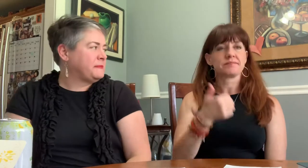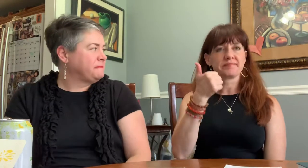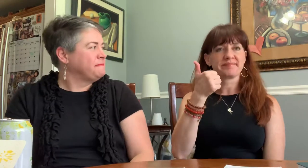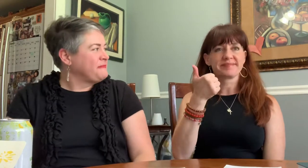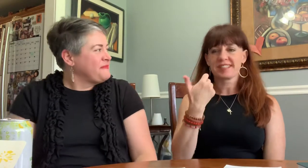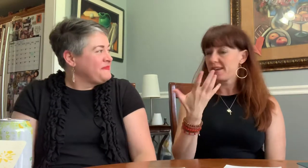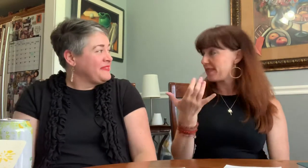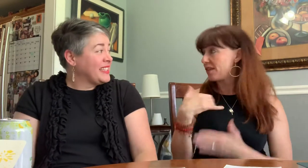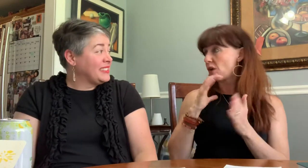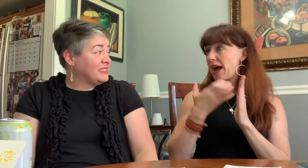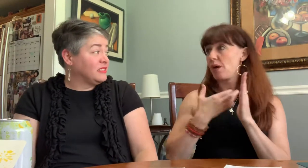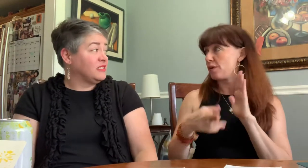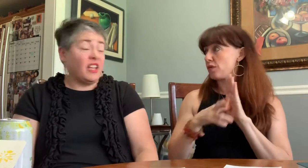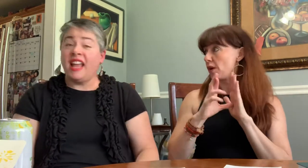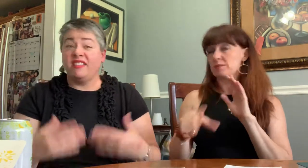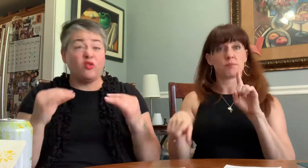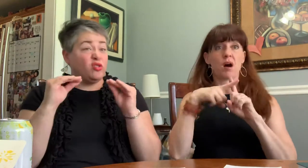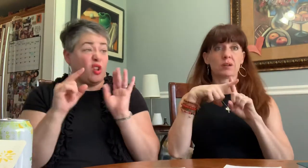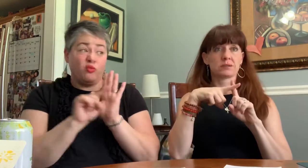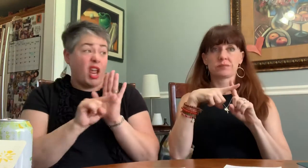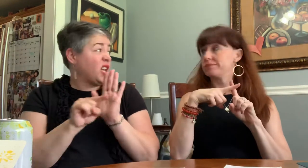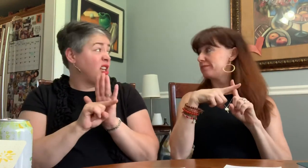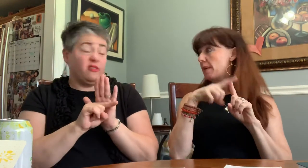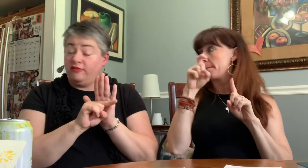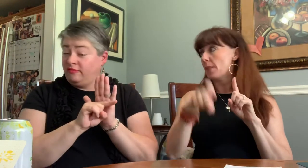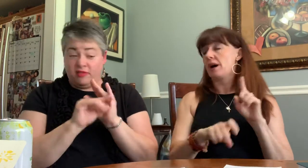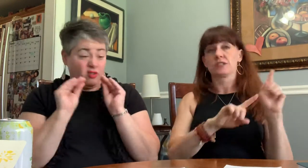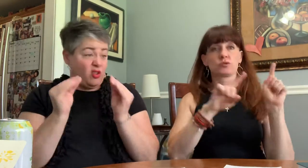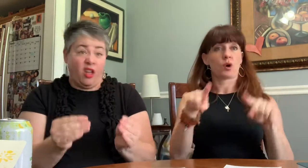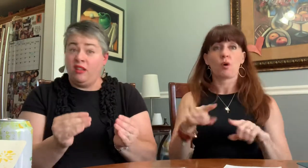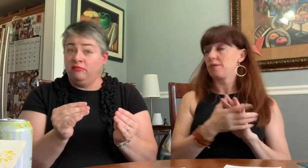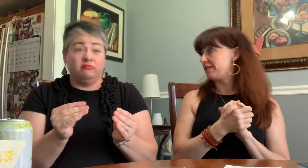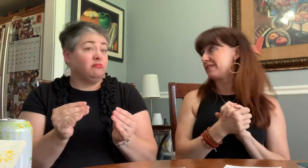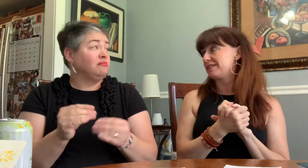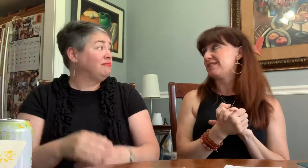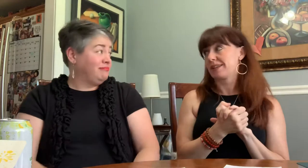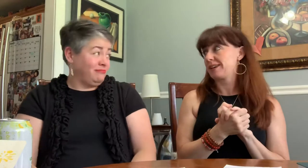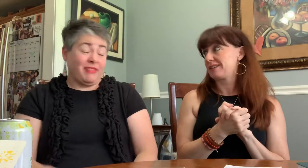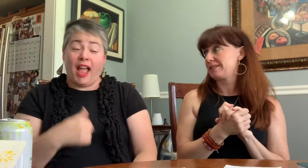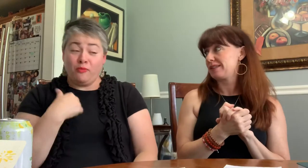Our review: 100% positive!